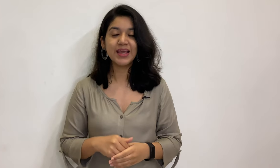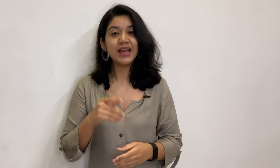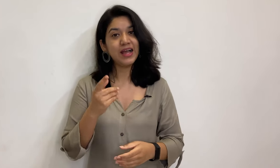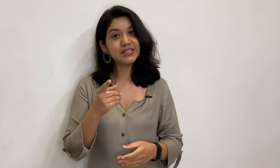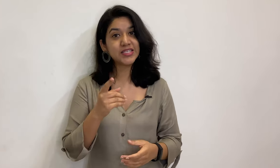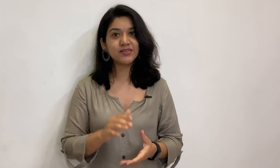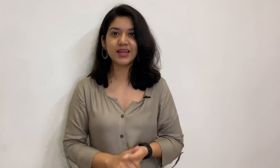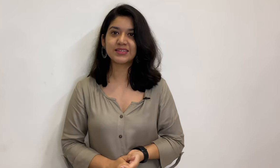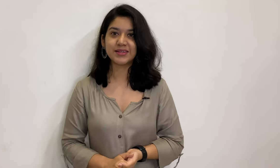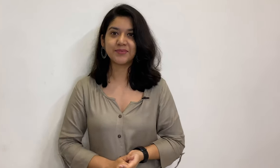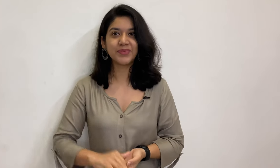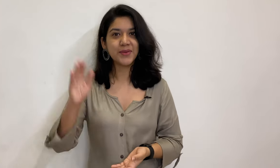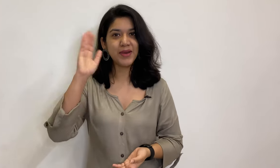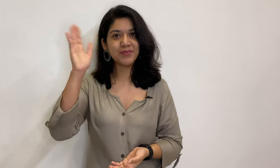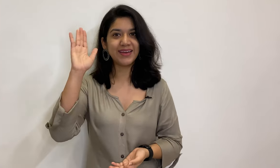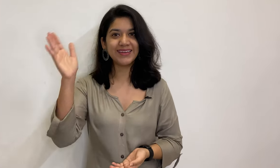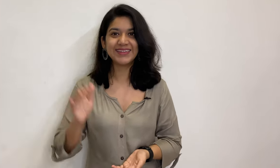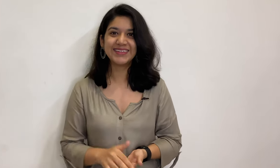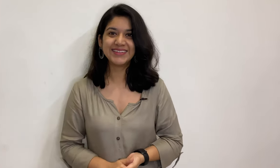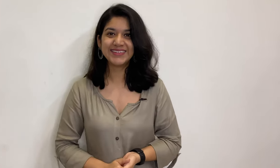I'll see you the next time. Bye-bye.